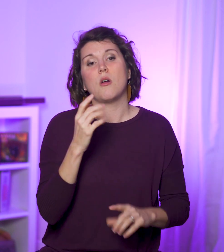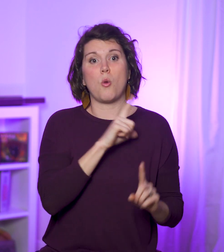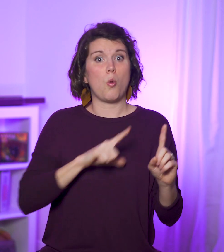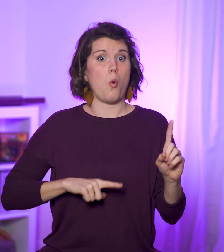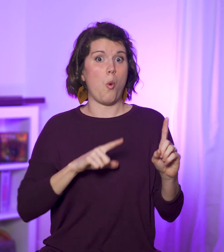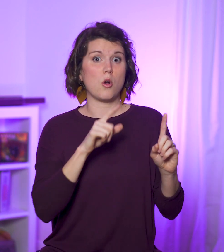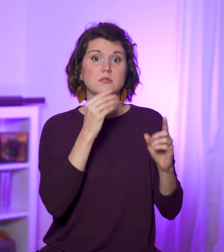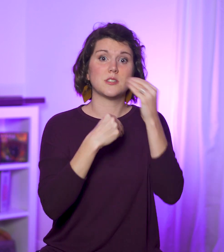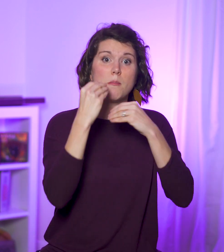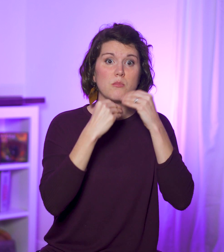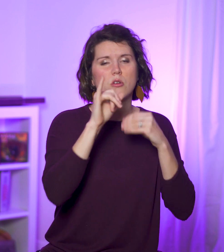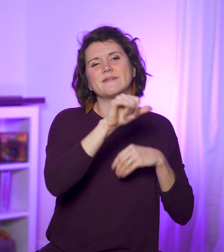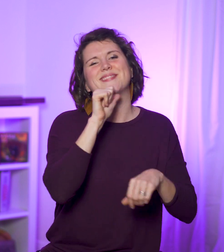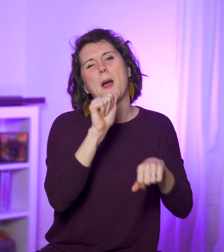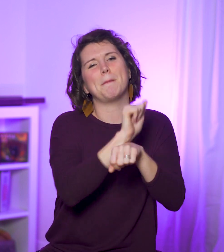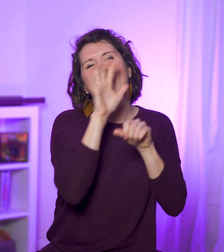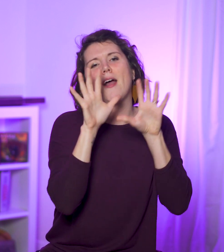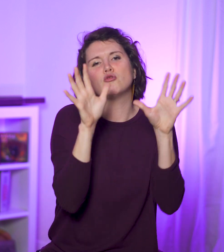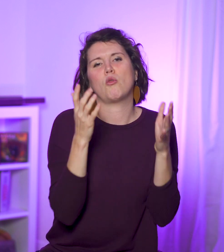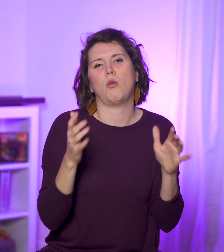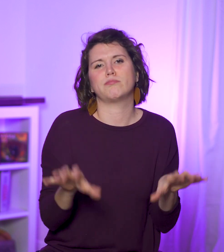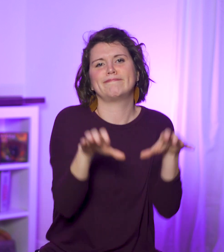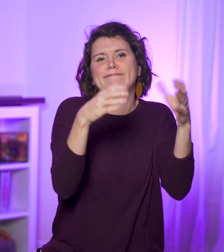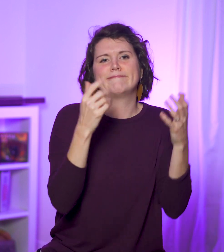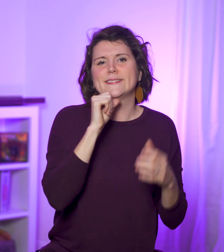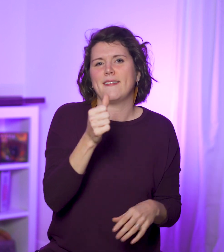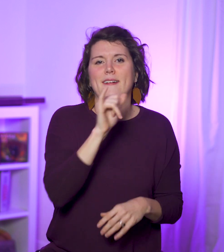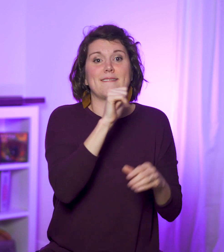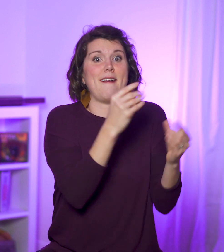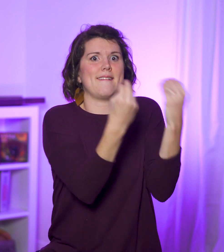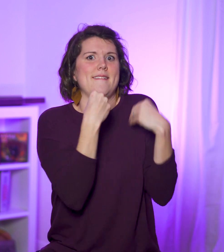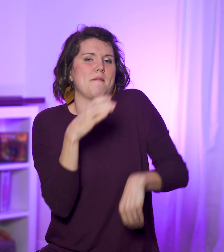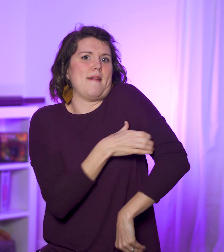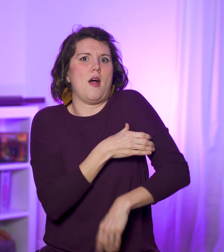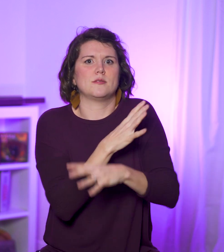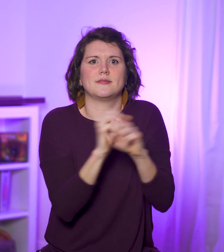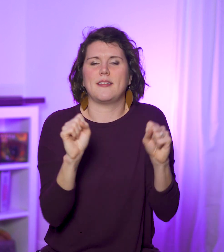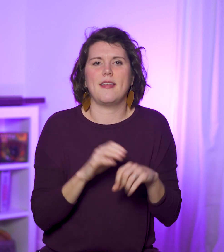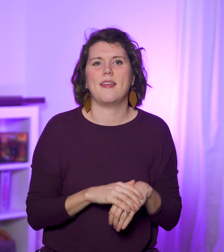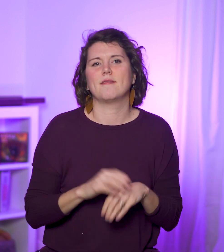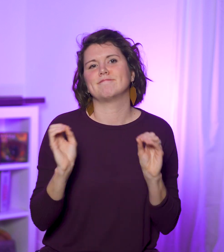The act of taking the Lord’s Supper isn’t magical. It doesn’t hold any power to save us.